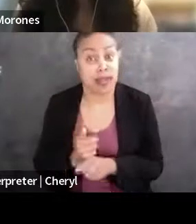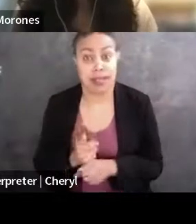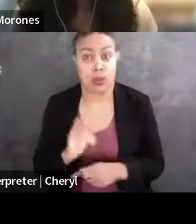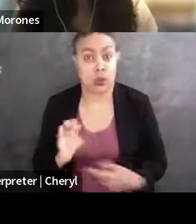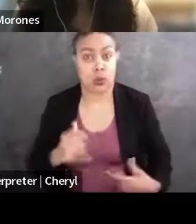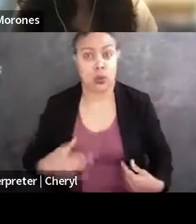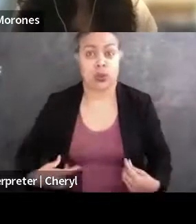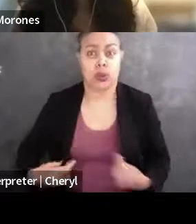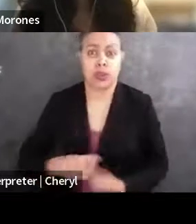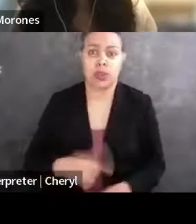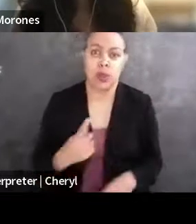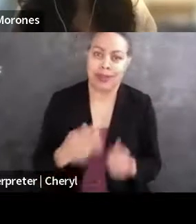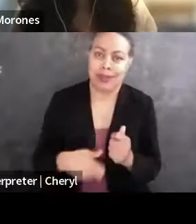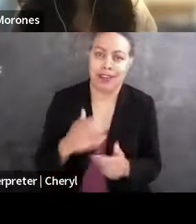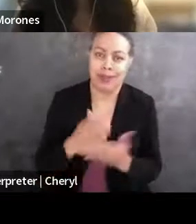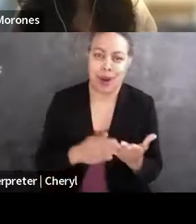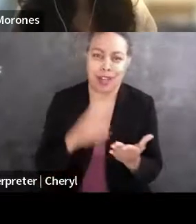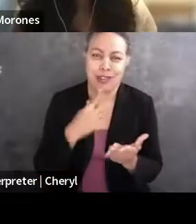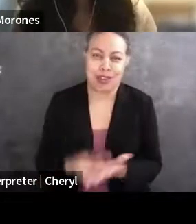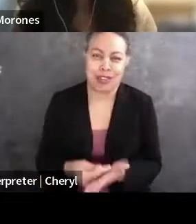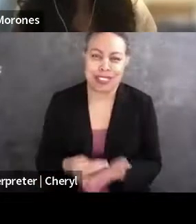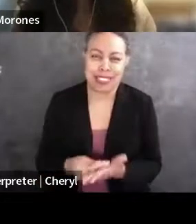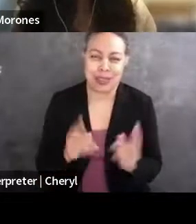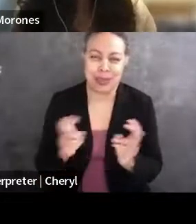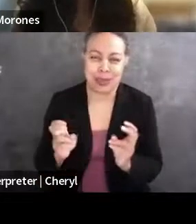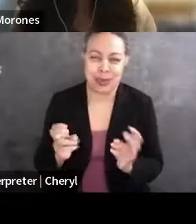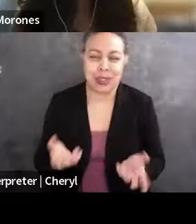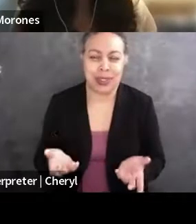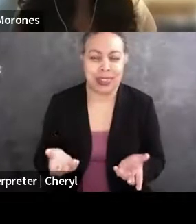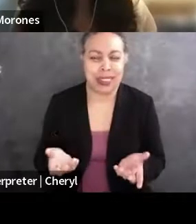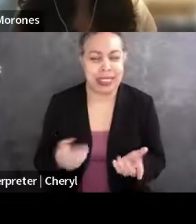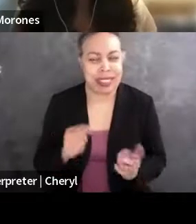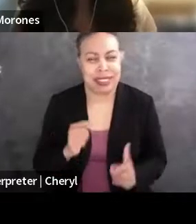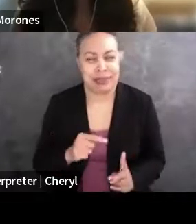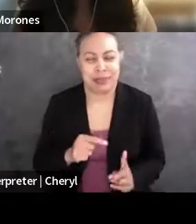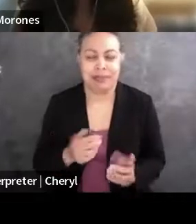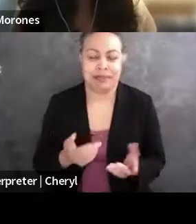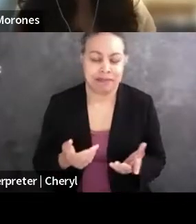one of the hard parts about the financial, you know, dealing with the financial realities of post law school